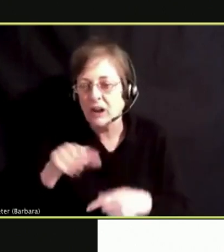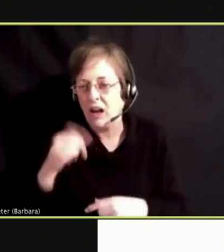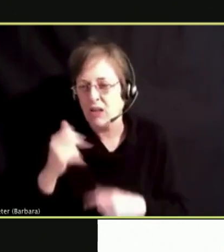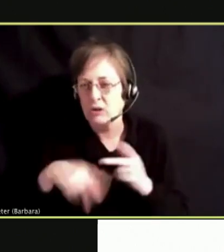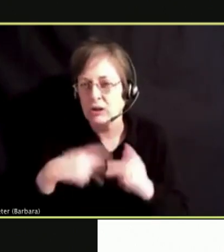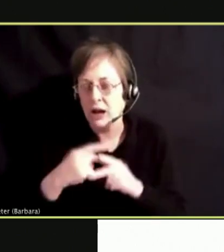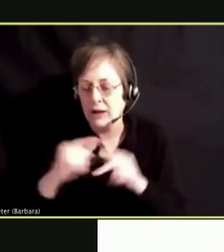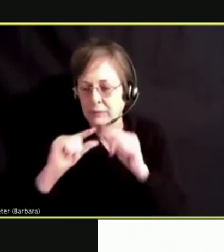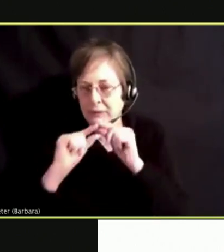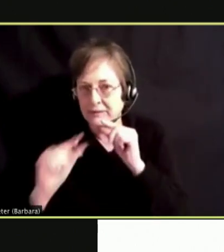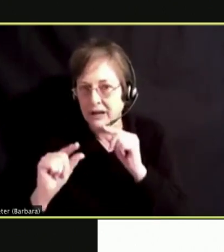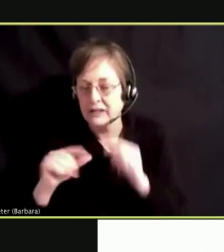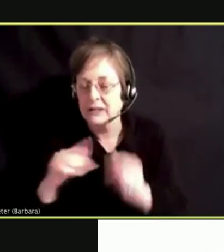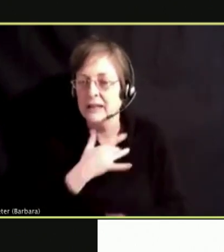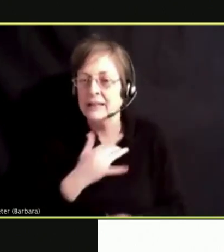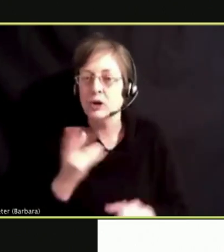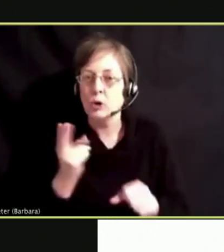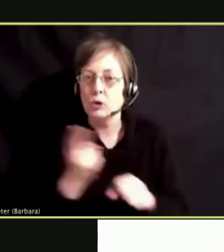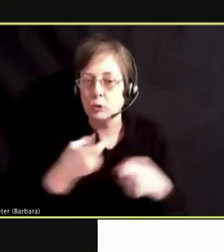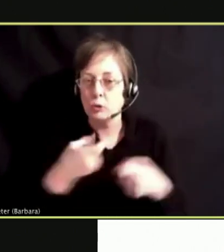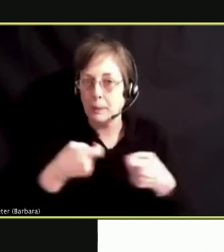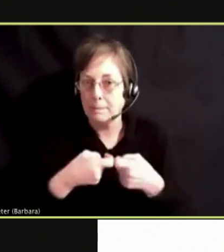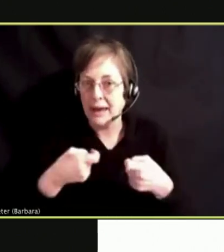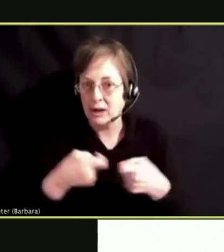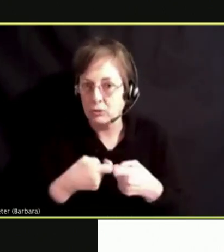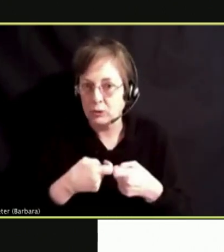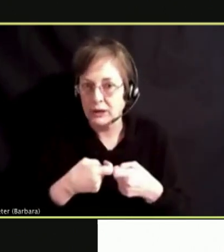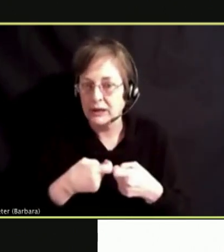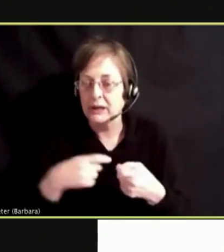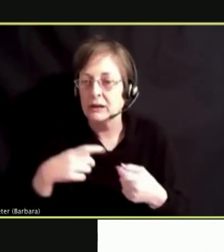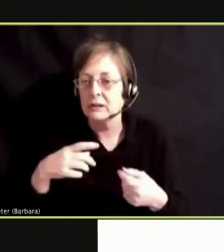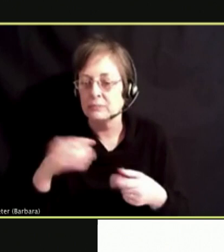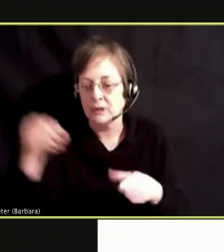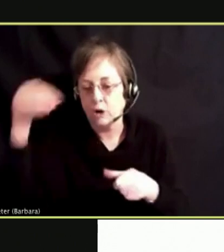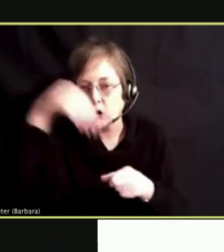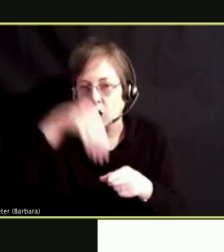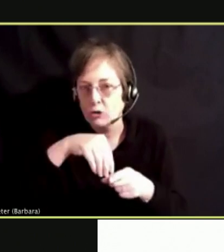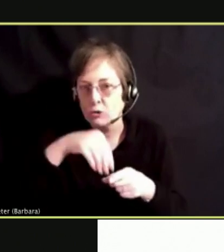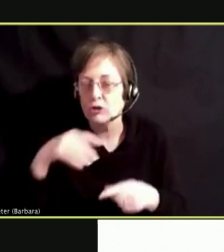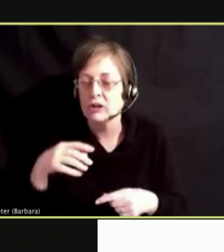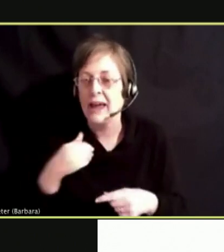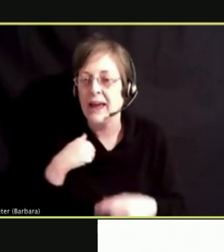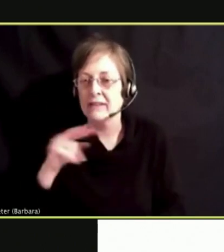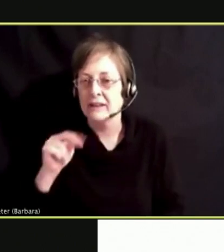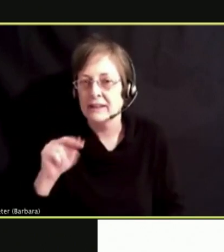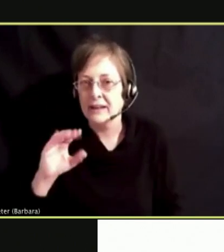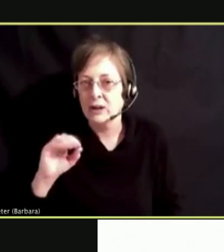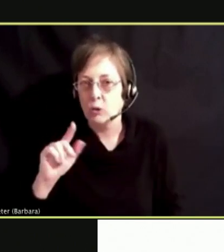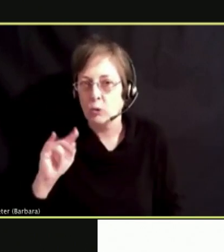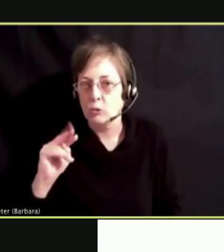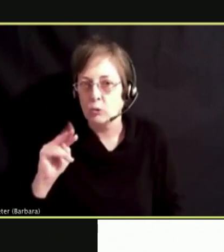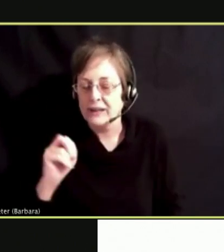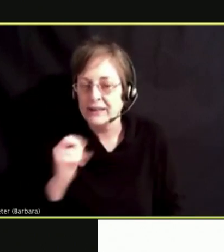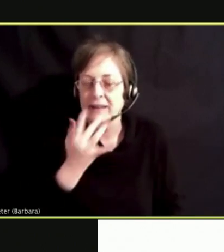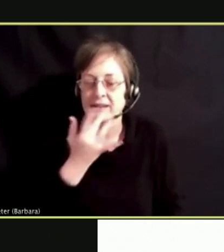USUALLY THESE ARE BATTERY-POWERED OR CARTRIDGES THAT CONTAIN NICOTINE AND CHEMICALS.